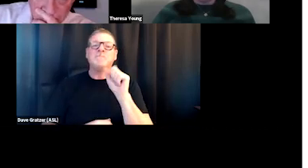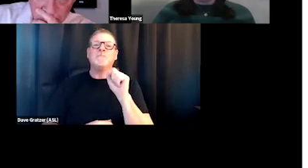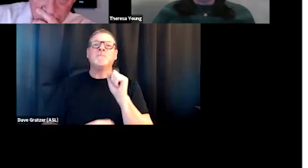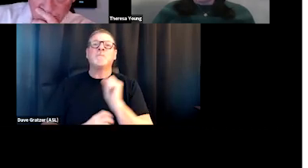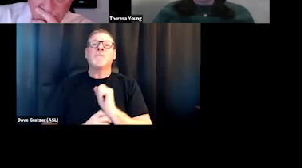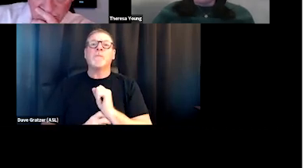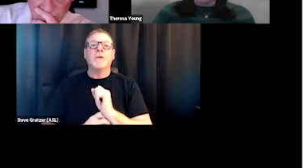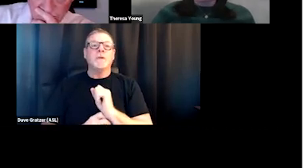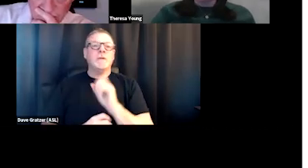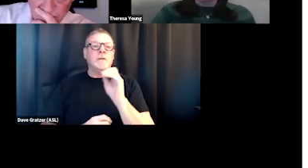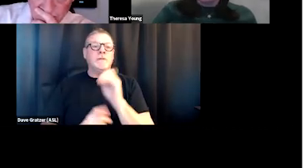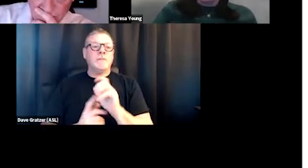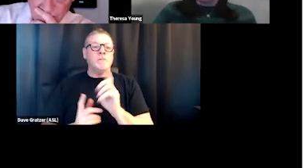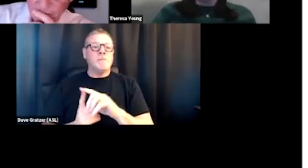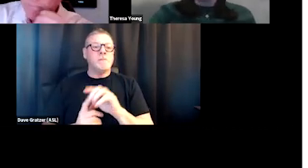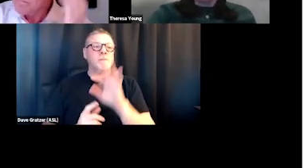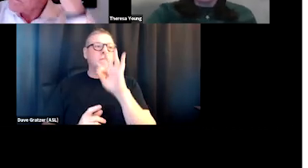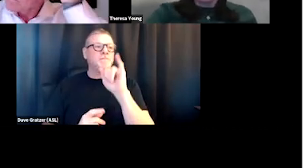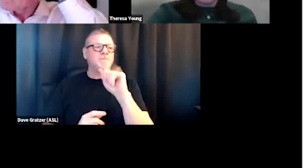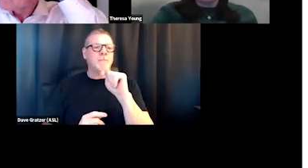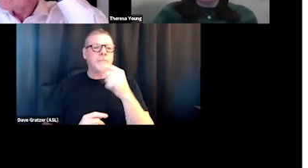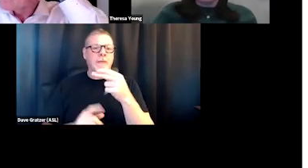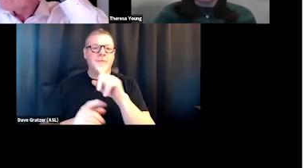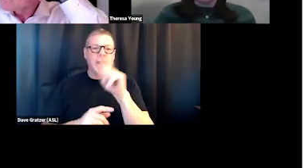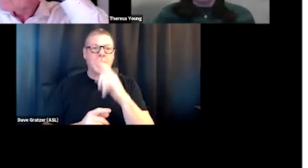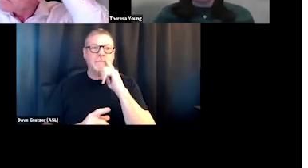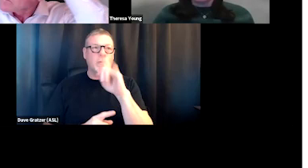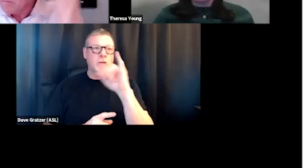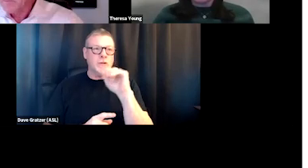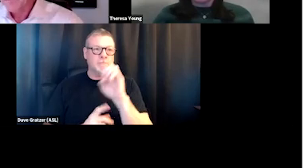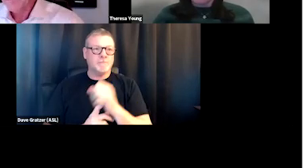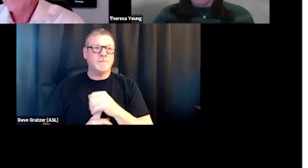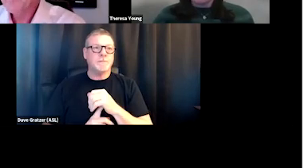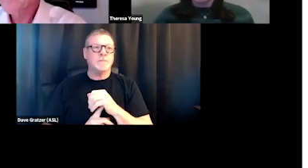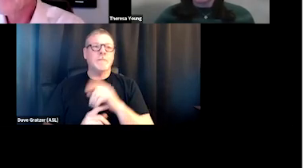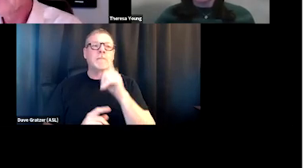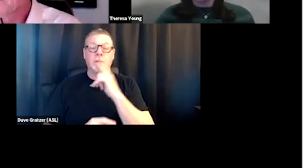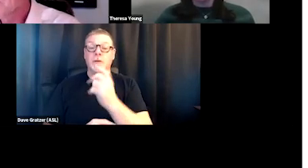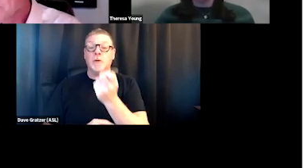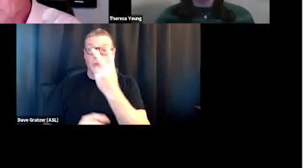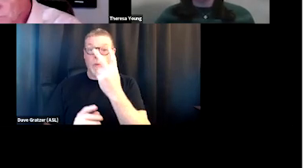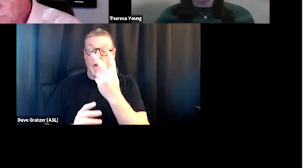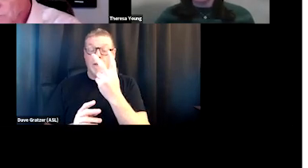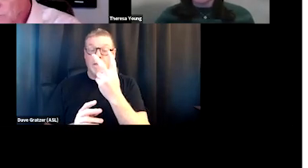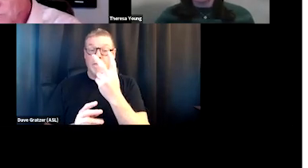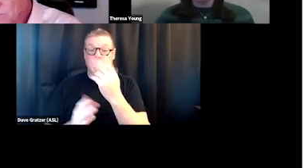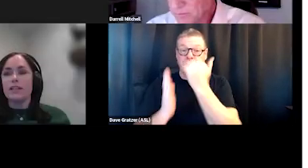So Faith asked, and this is for James. You mentioned you borrow from a 12-step program. Does that include the religious angle?